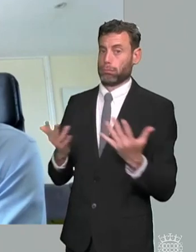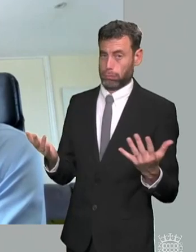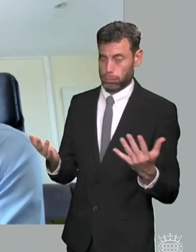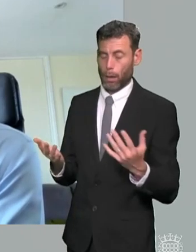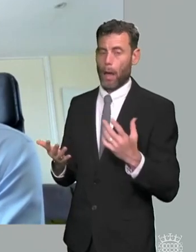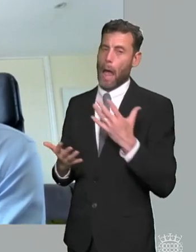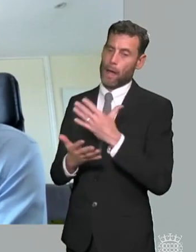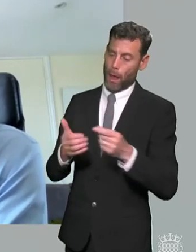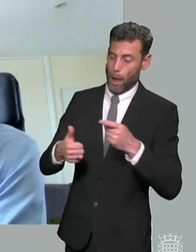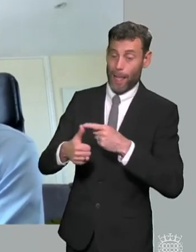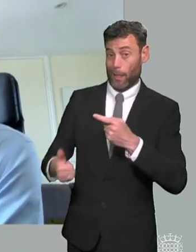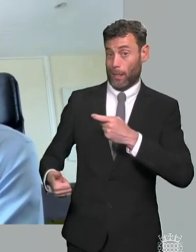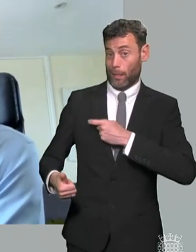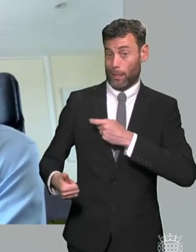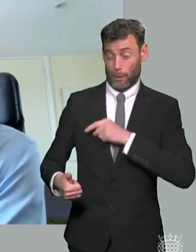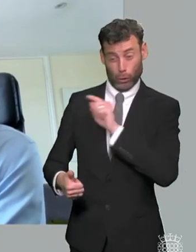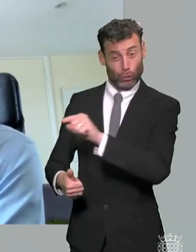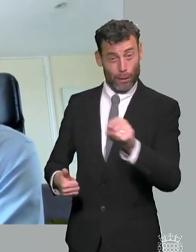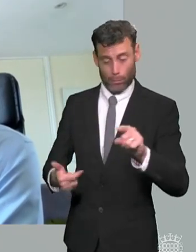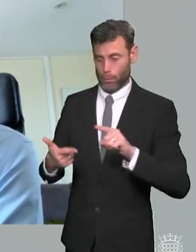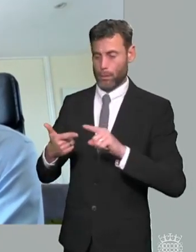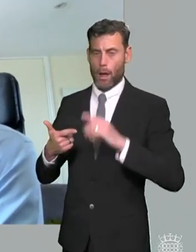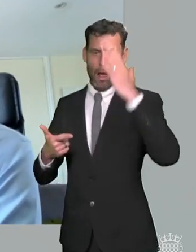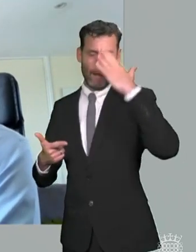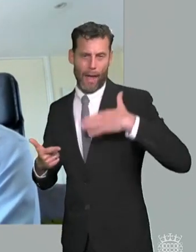health issues the socialization issues that many children are facing as a result of